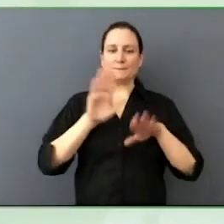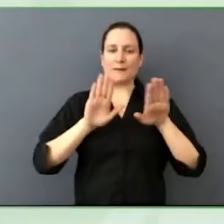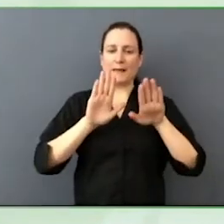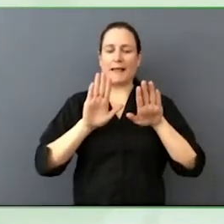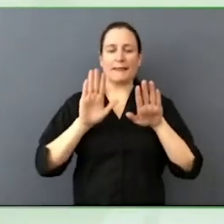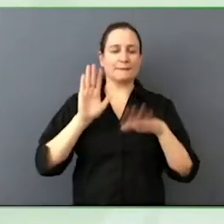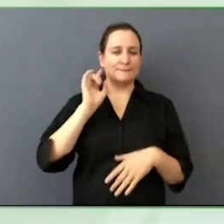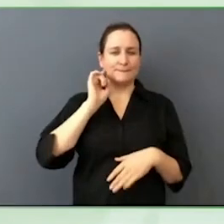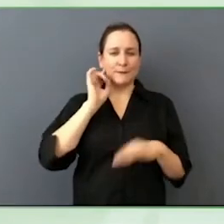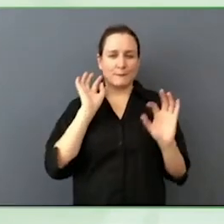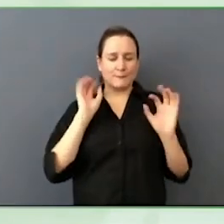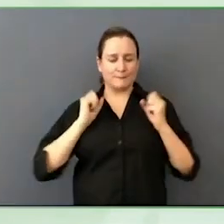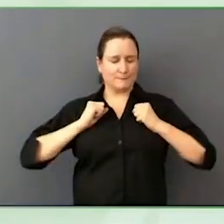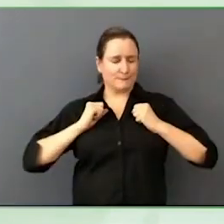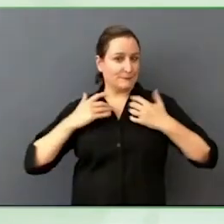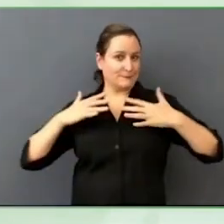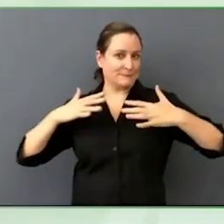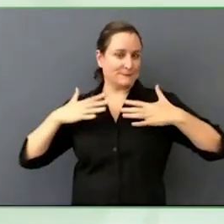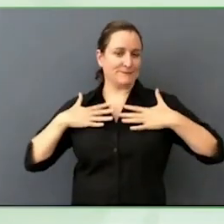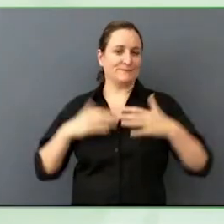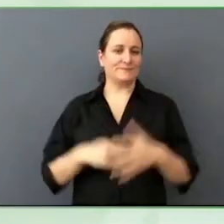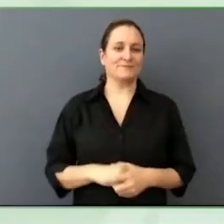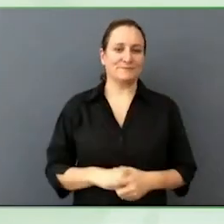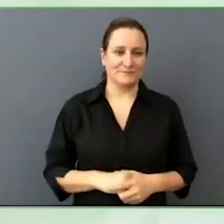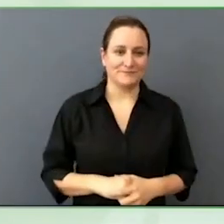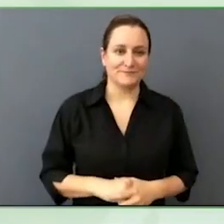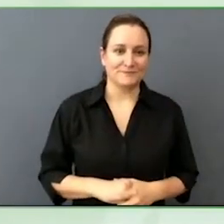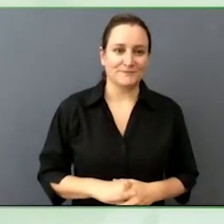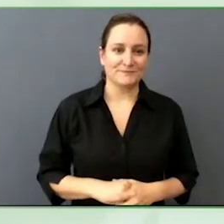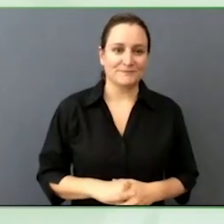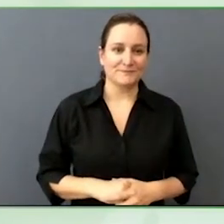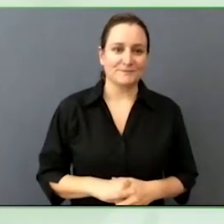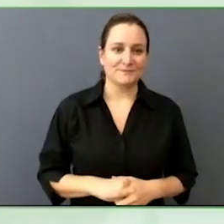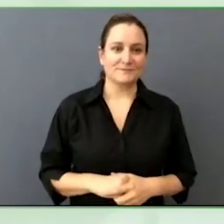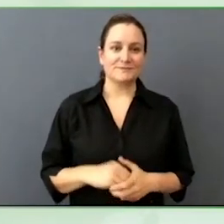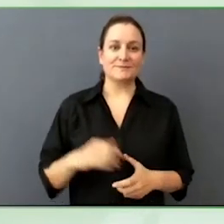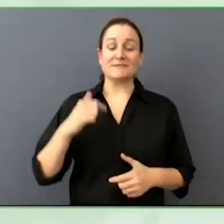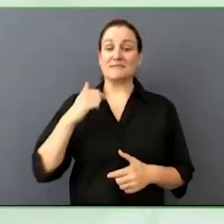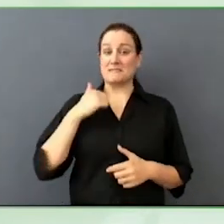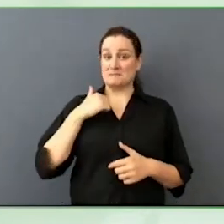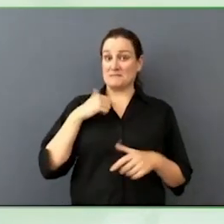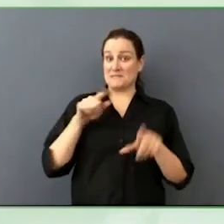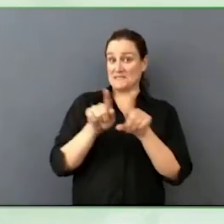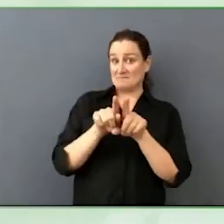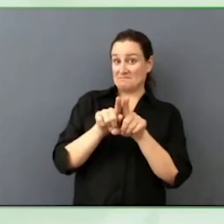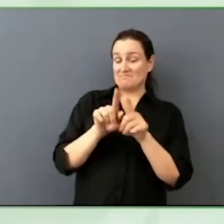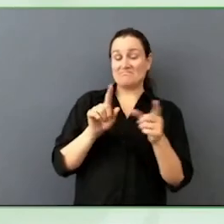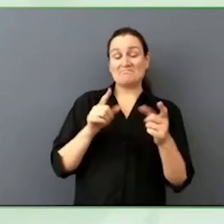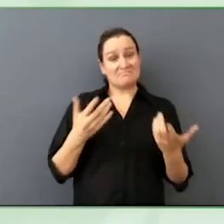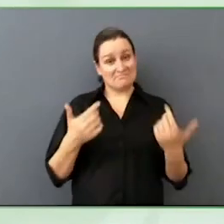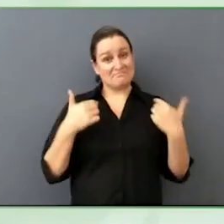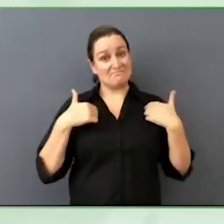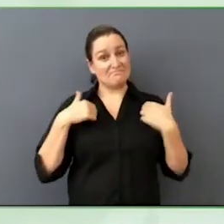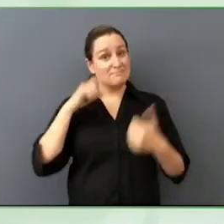And black pumps. I will follow her lead and say I am slightly older, I am a mature